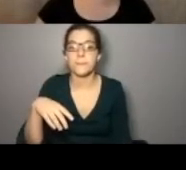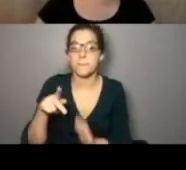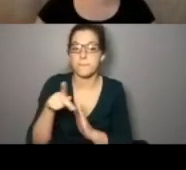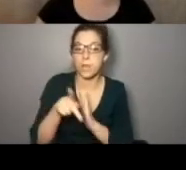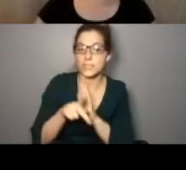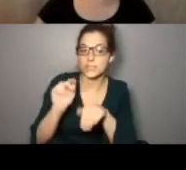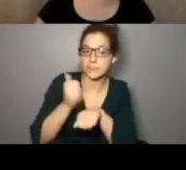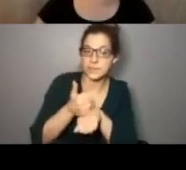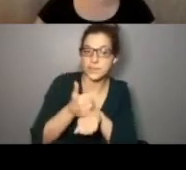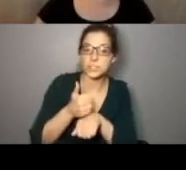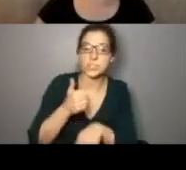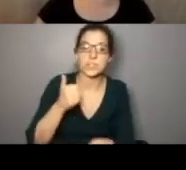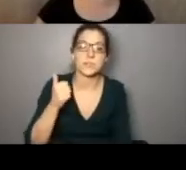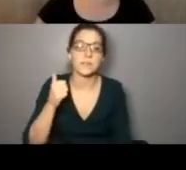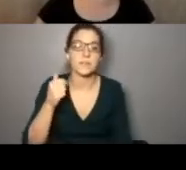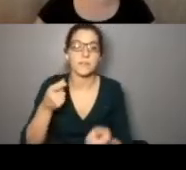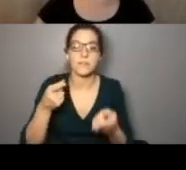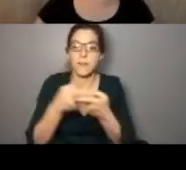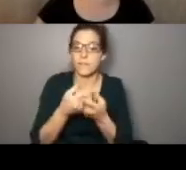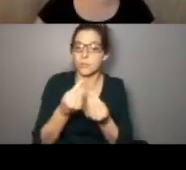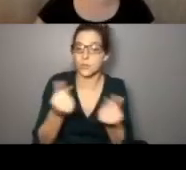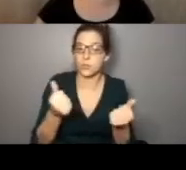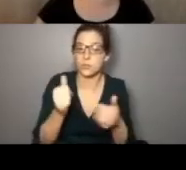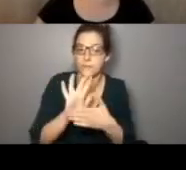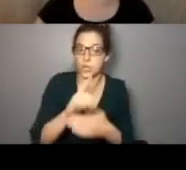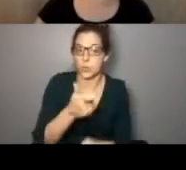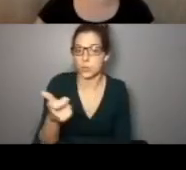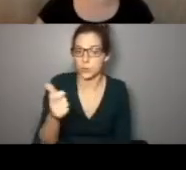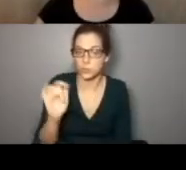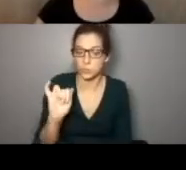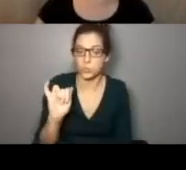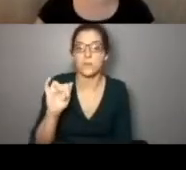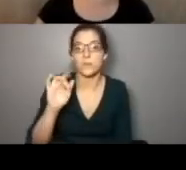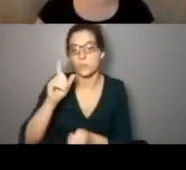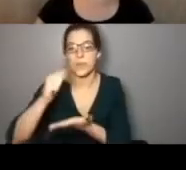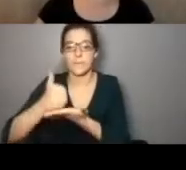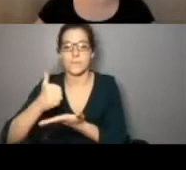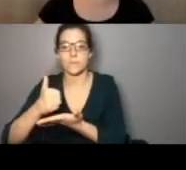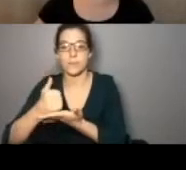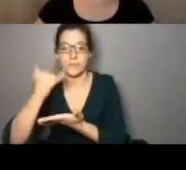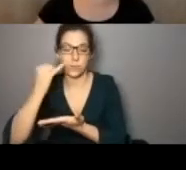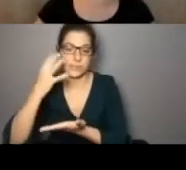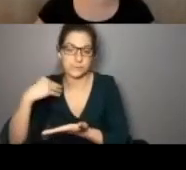sals. Policy implementation things and